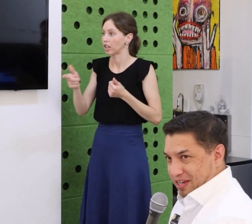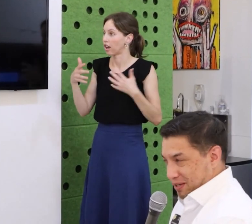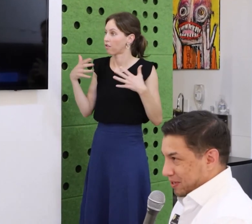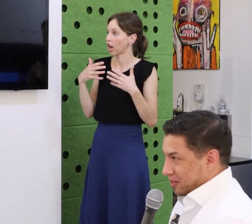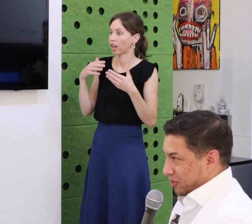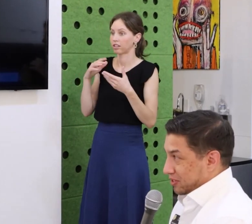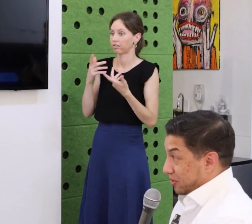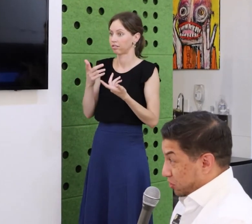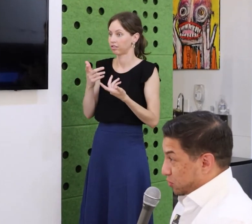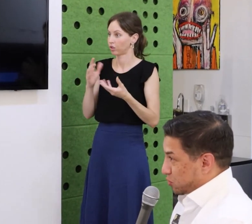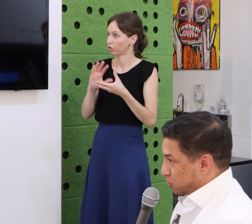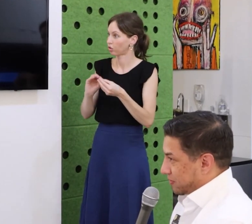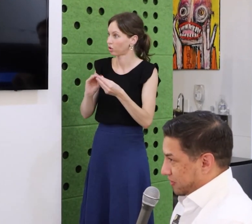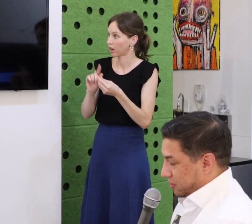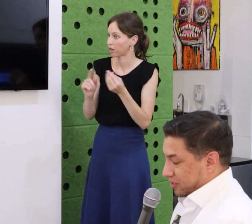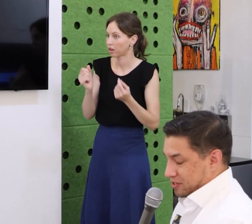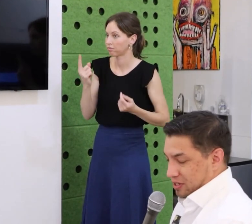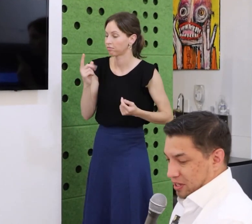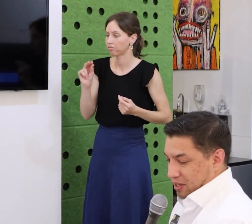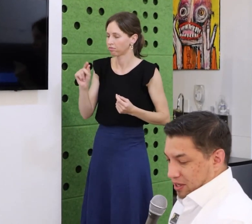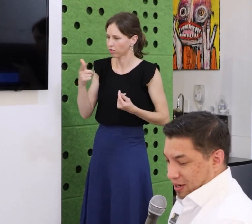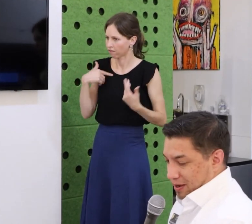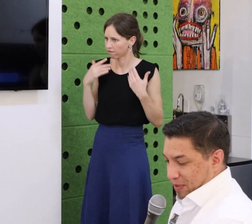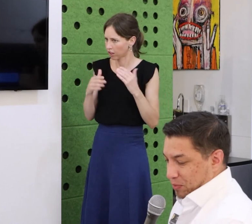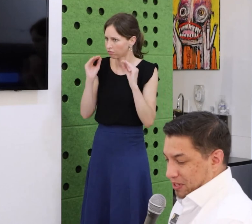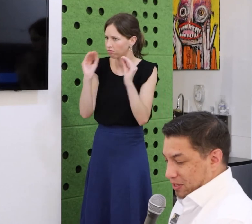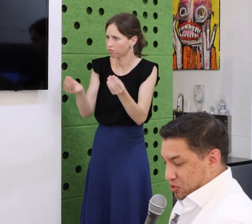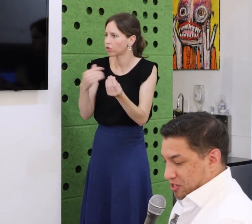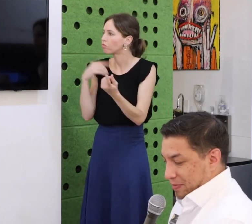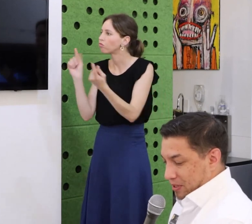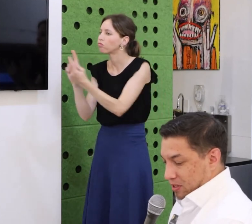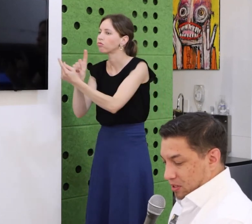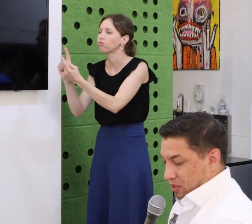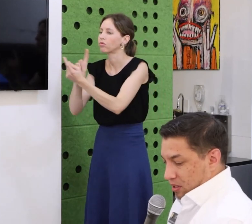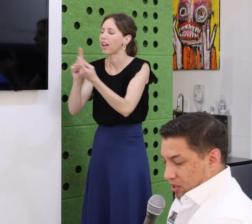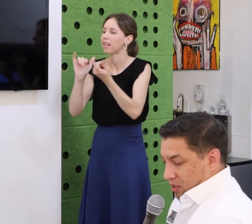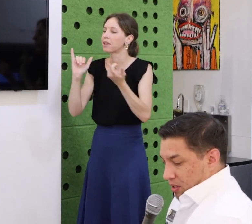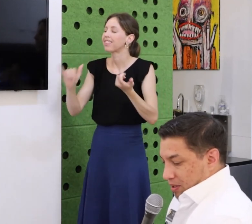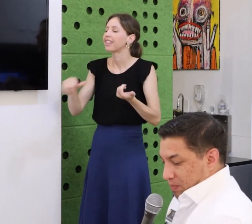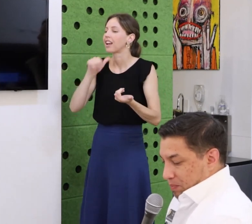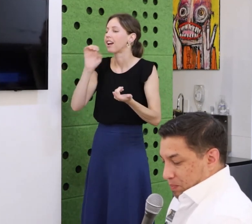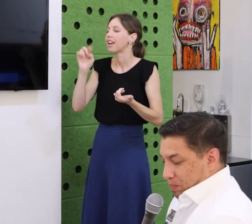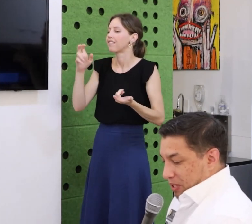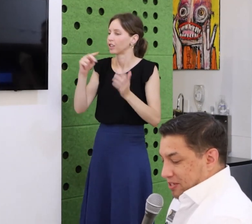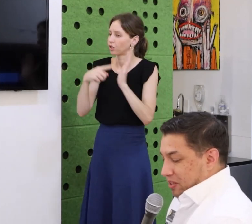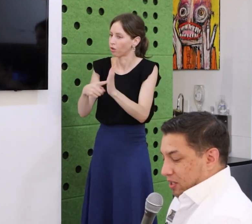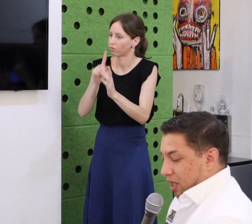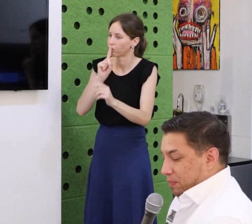and healthy, free, in dignified. Thank you so much. Thank you.